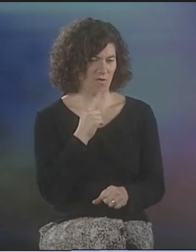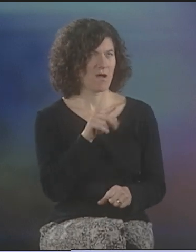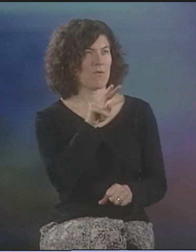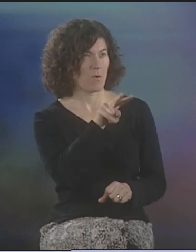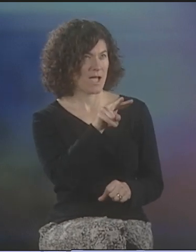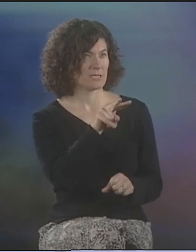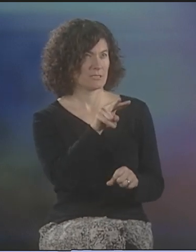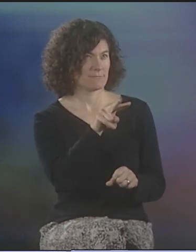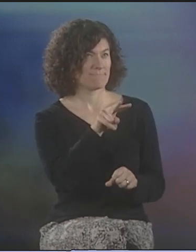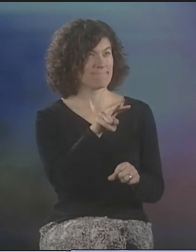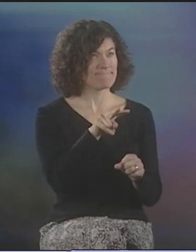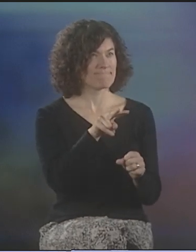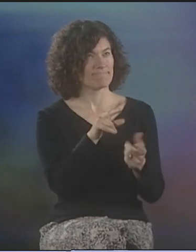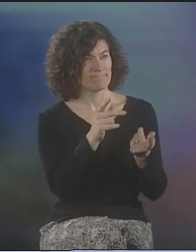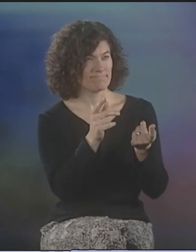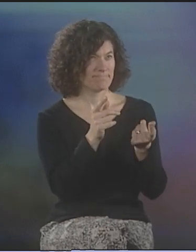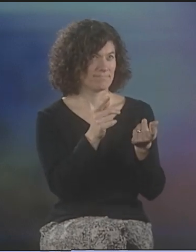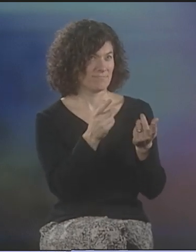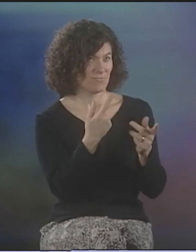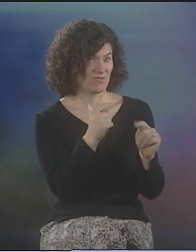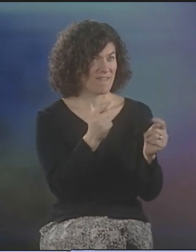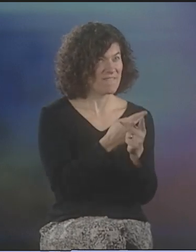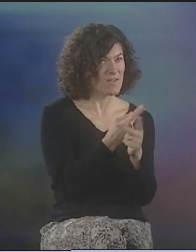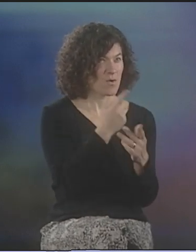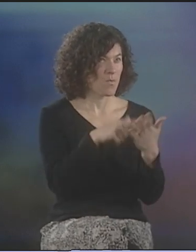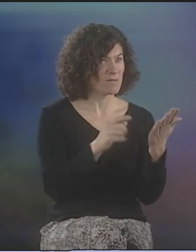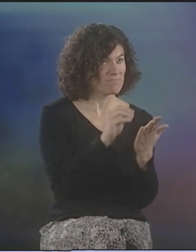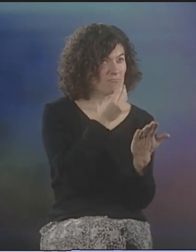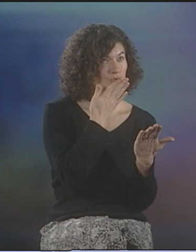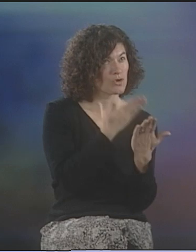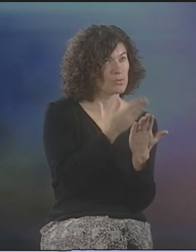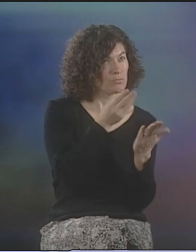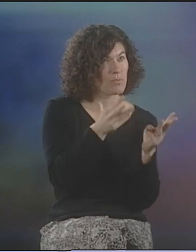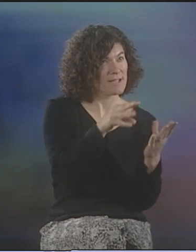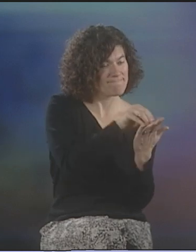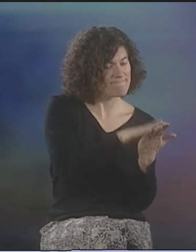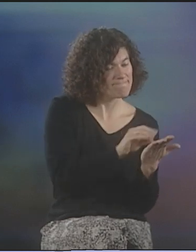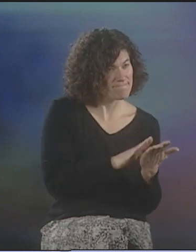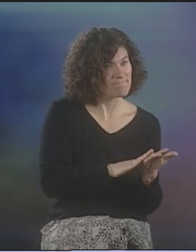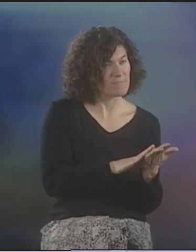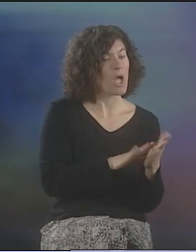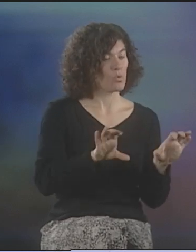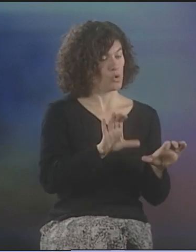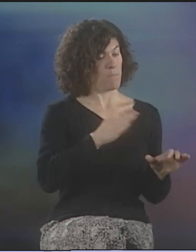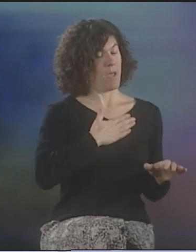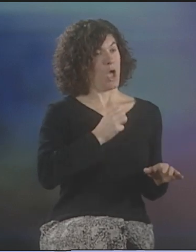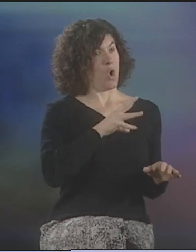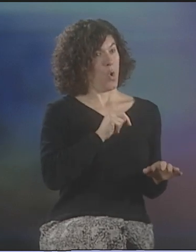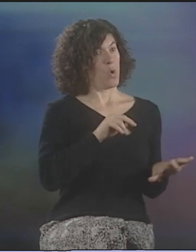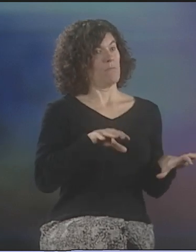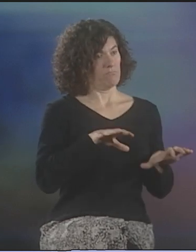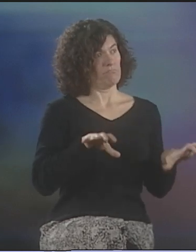AND THEN I WOULD WATCH IT OVER AND OVER AGAIN, AND I WOULD TRY TO FIGURE OUT WHAT MIGHT BE A GOOD MATCH IN TERMS OF WHAT I WOULD SAY.